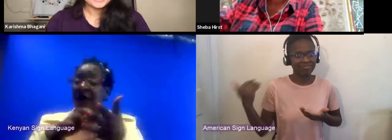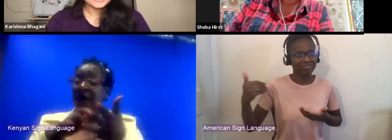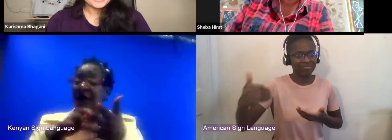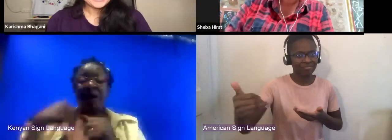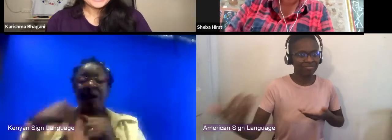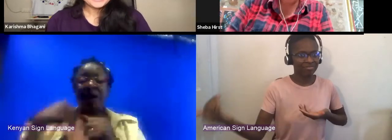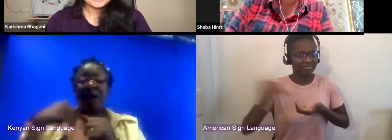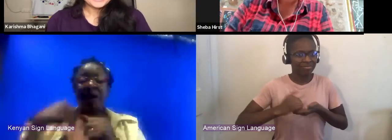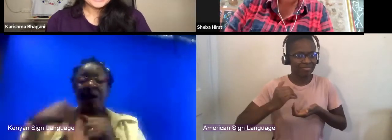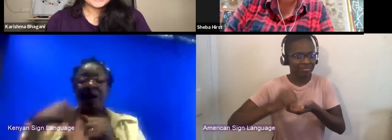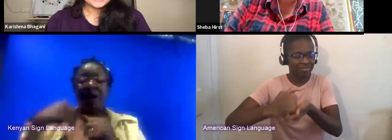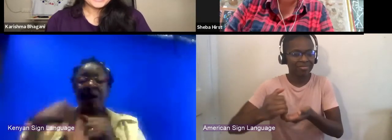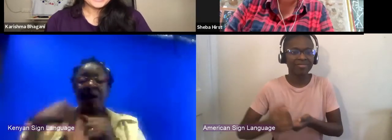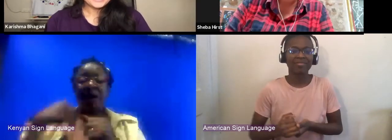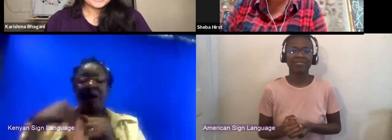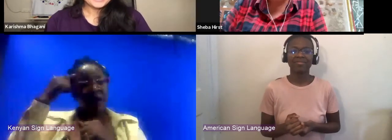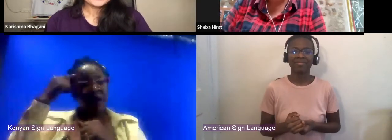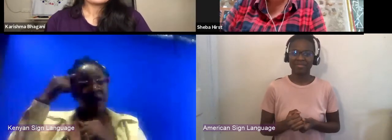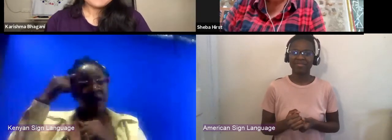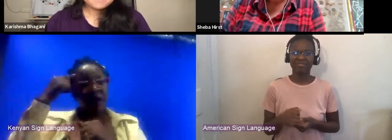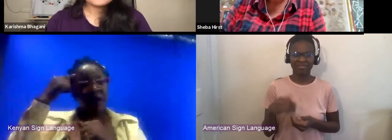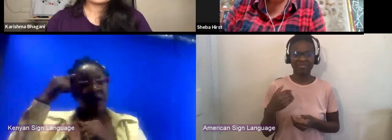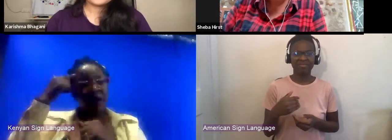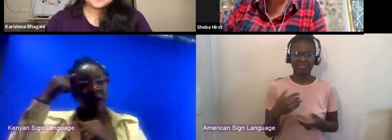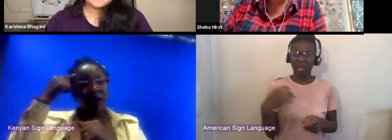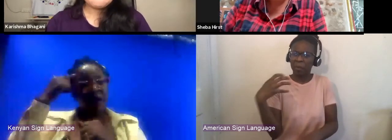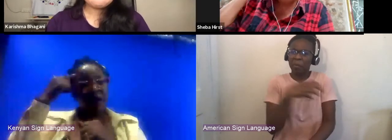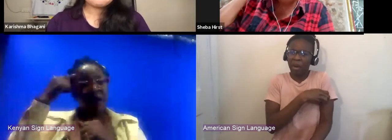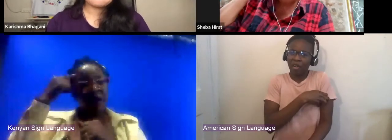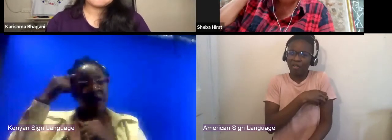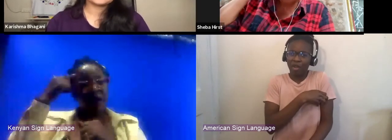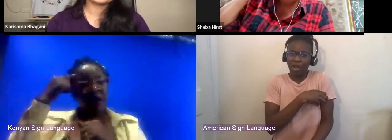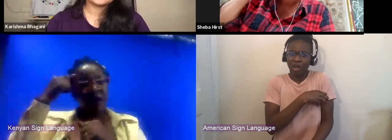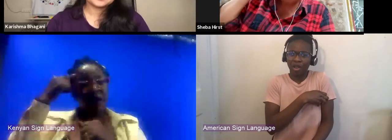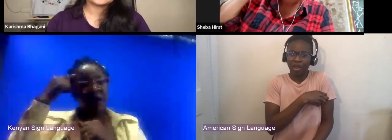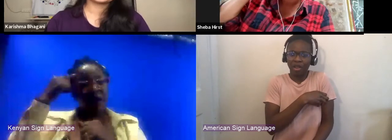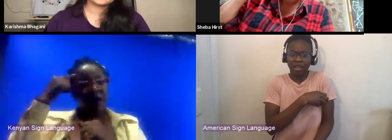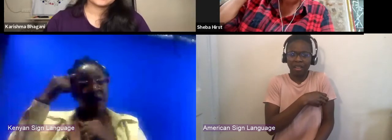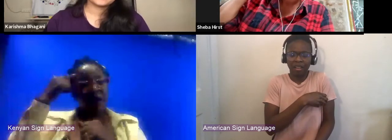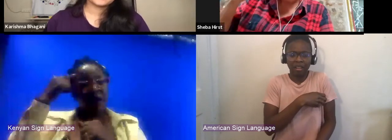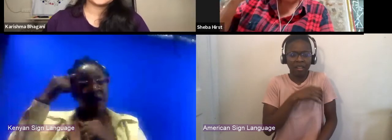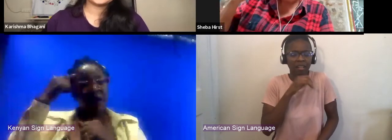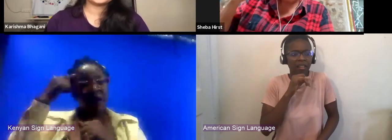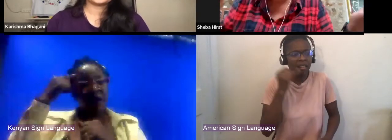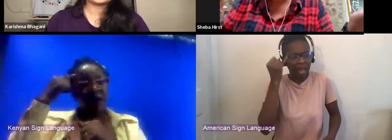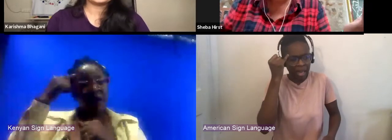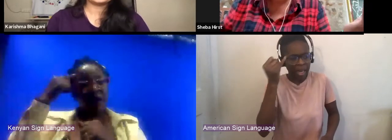It's given us some like powerful insights but also powerful solutions, and we found lots of low hanging fruit things.